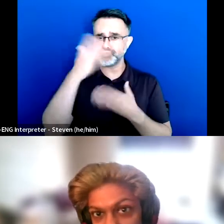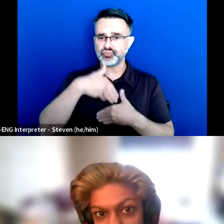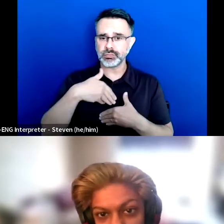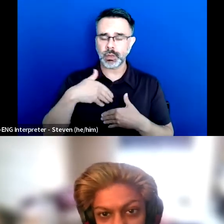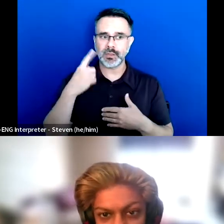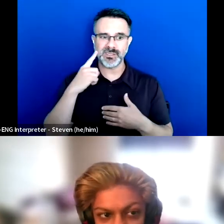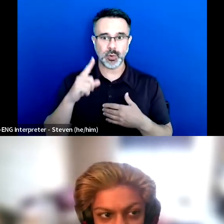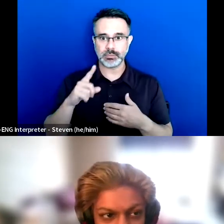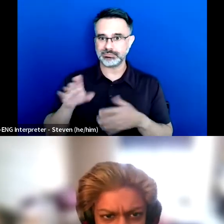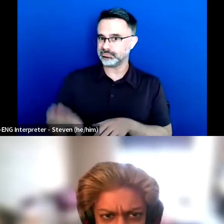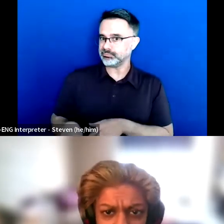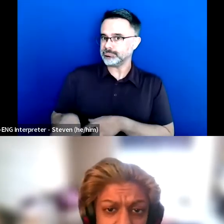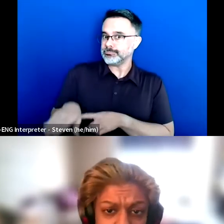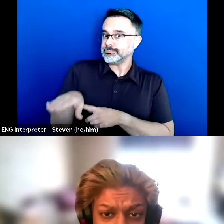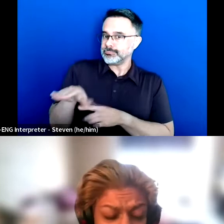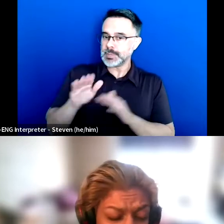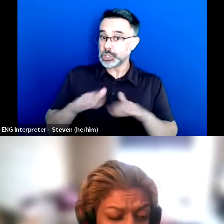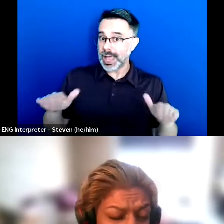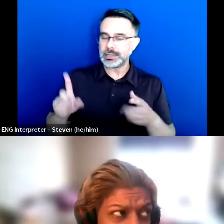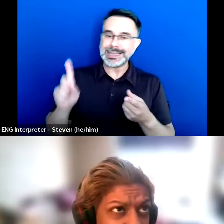of my childhood up until my young adulthood.